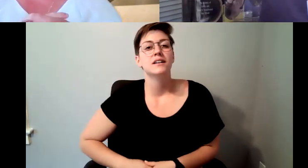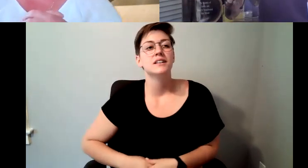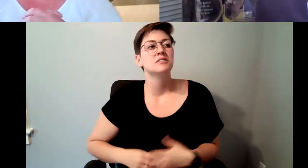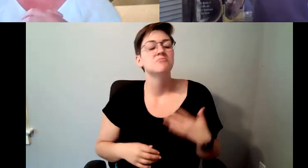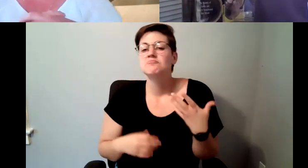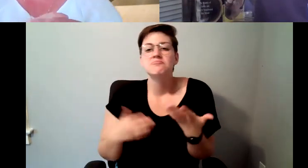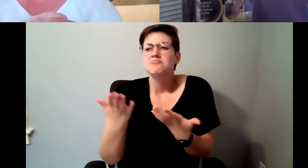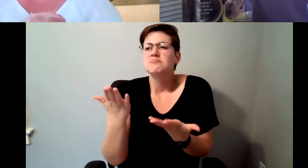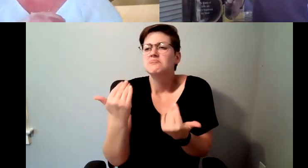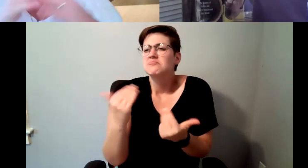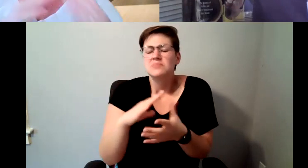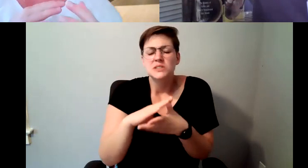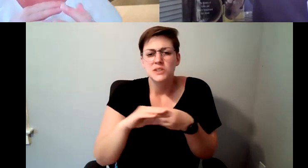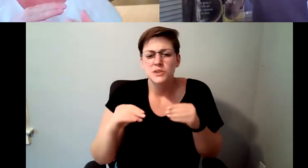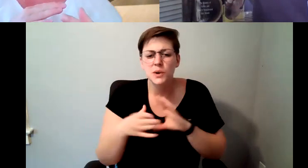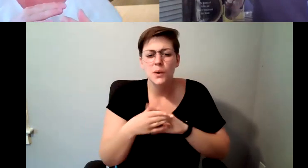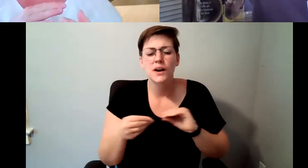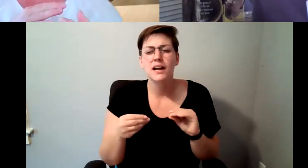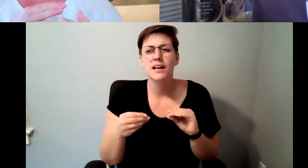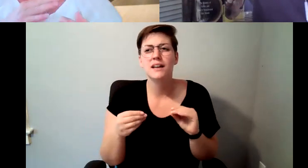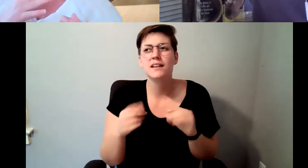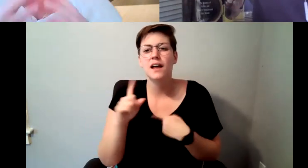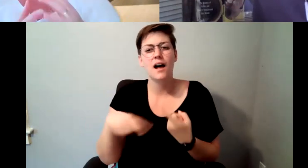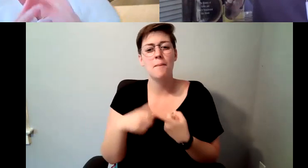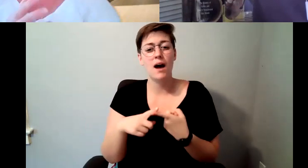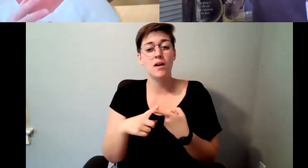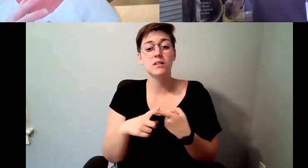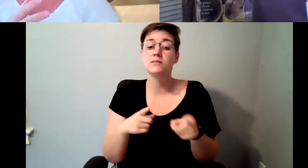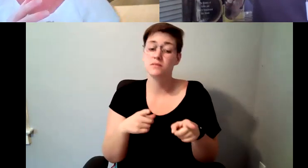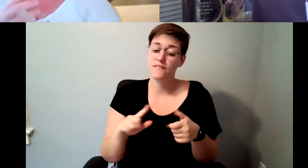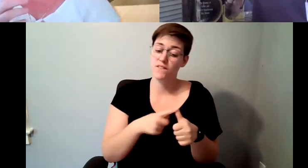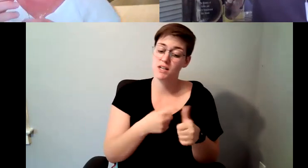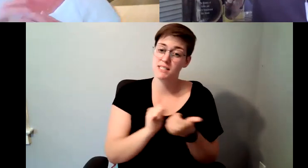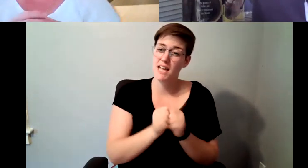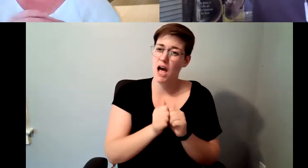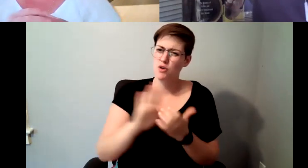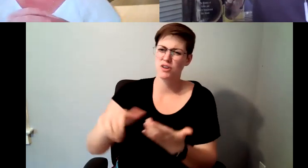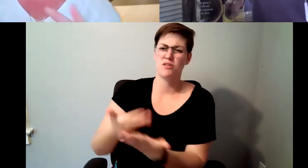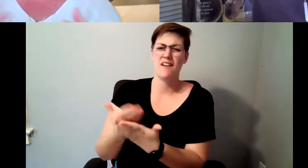Kelly Redder: In addition to how you ended up in Seattle what they had you doing and